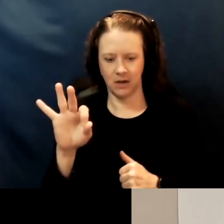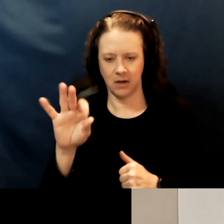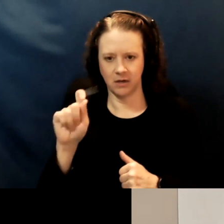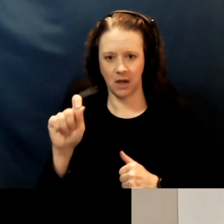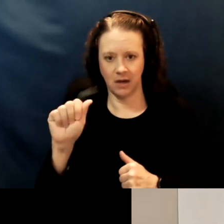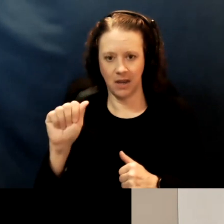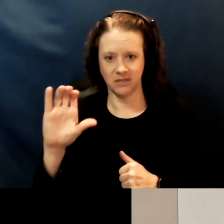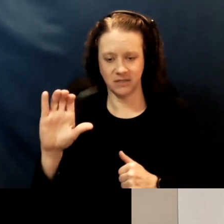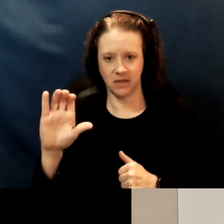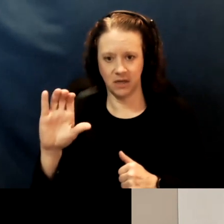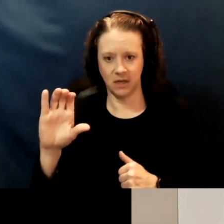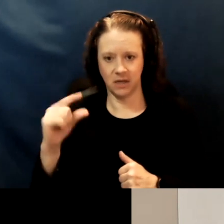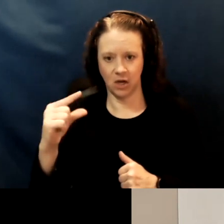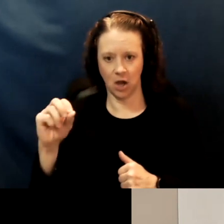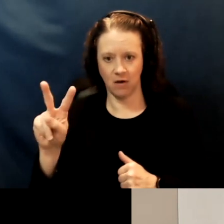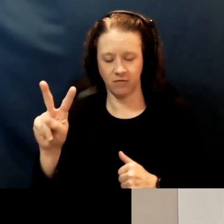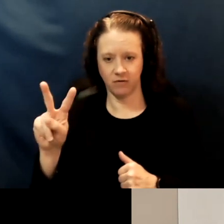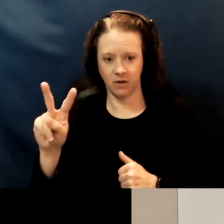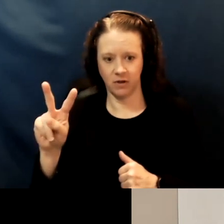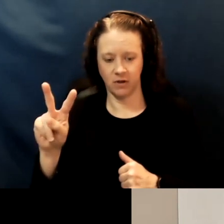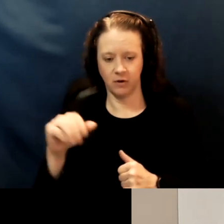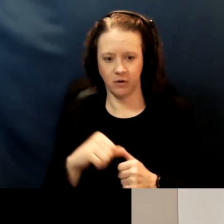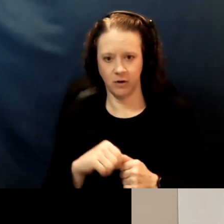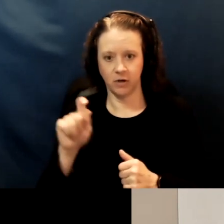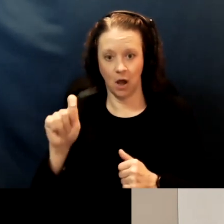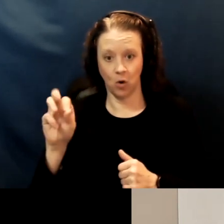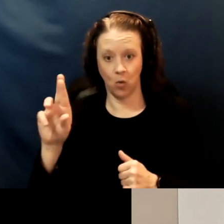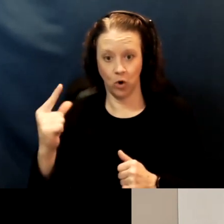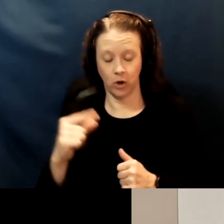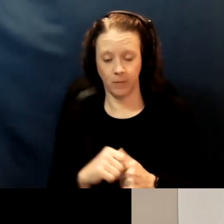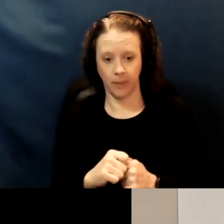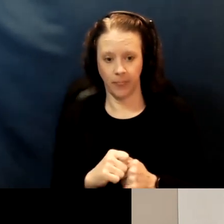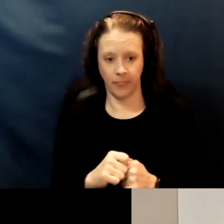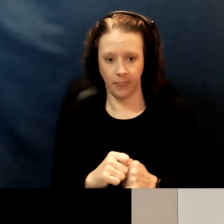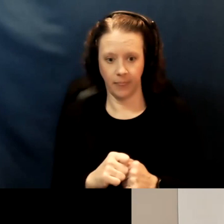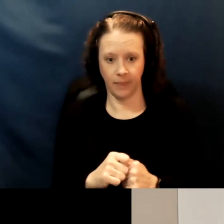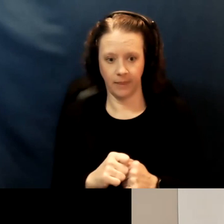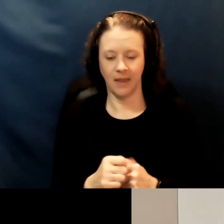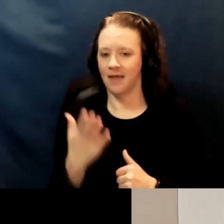.acgov, A-C-G-O-V, .org. [Woman] Thank you.